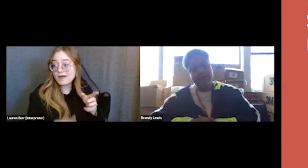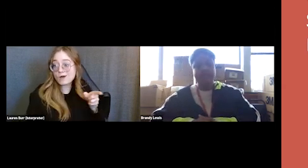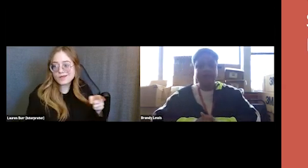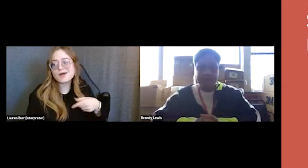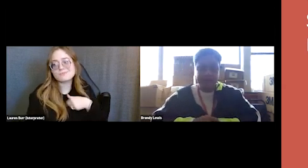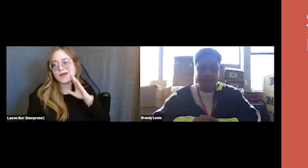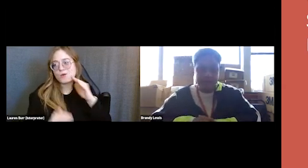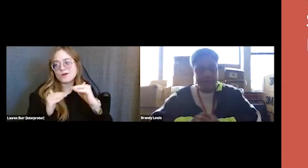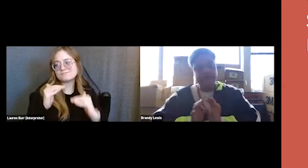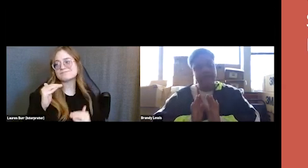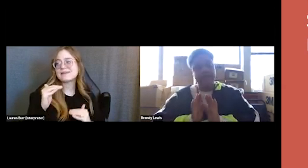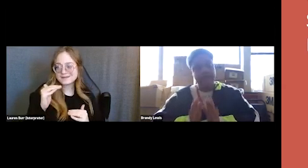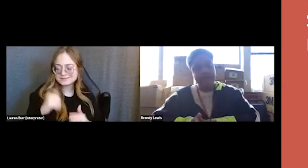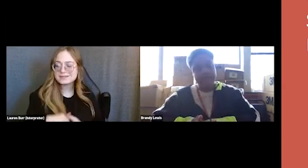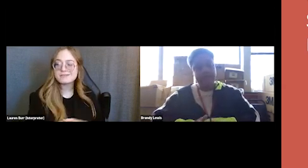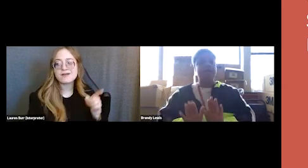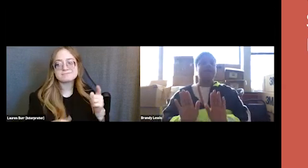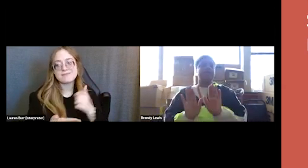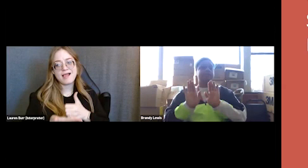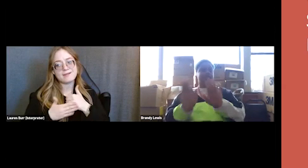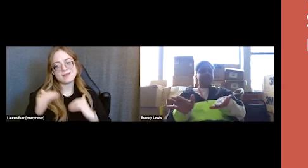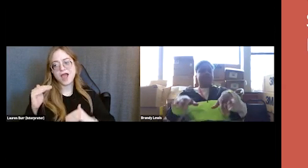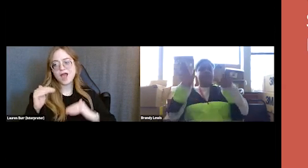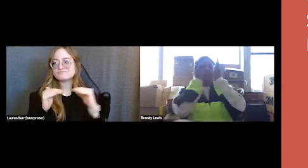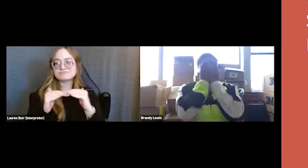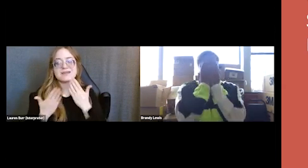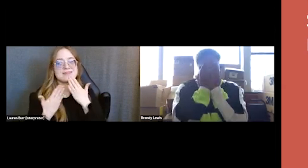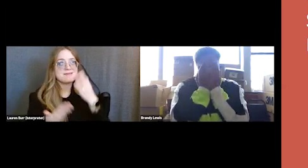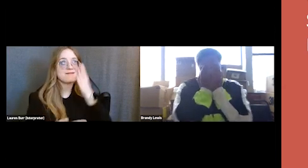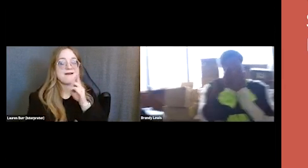They are very helpful and I thank God for them. Please move it.